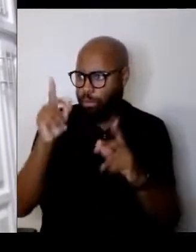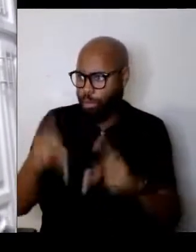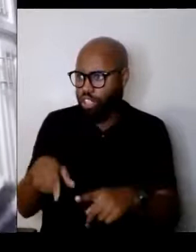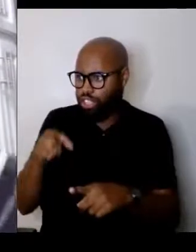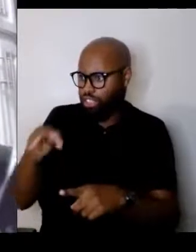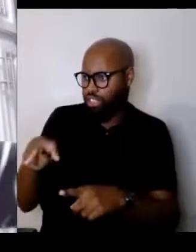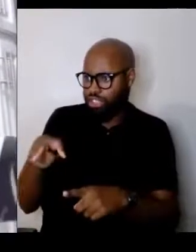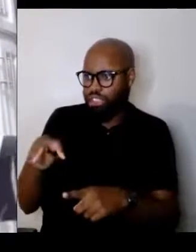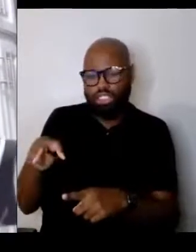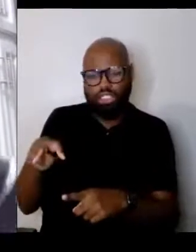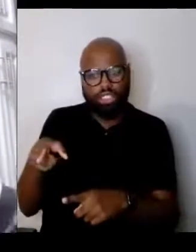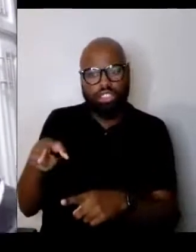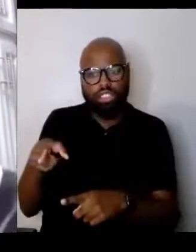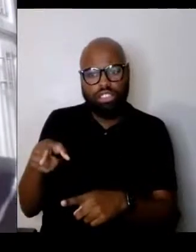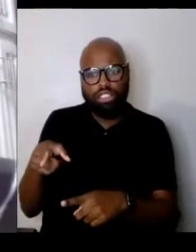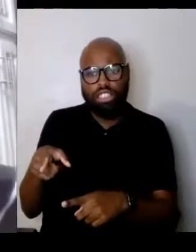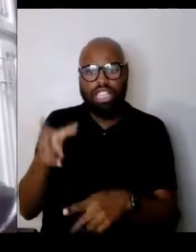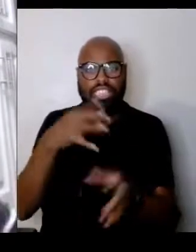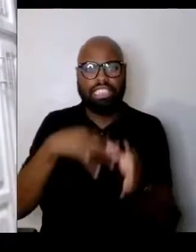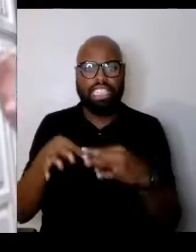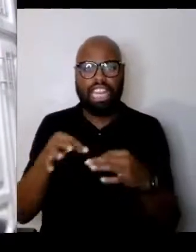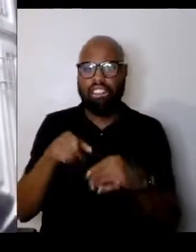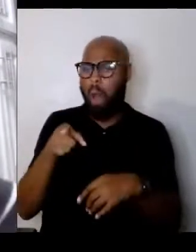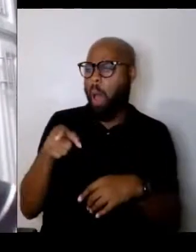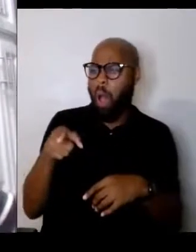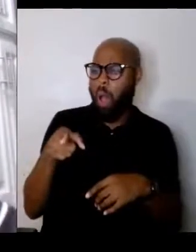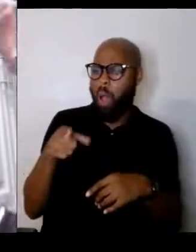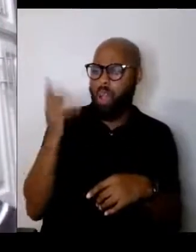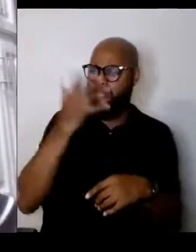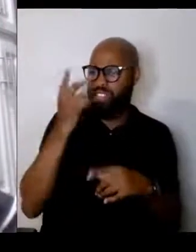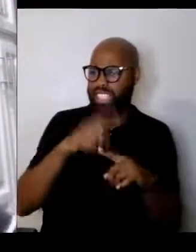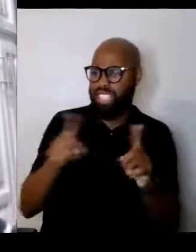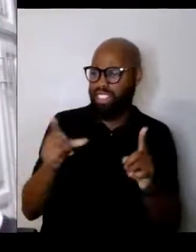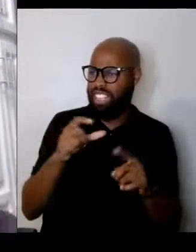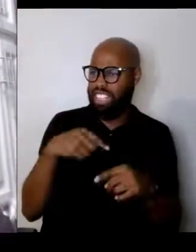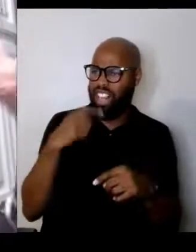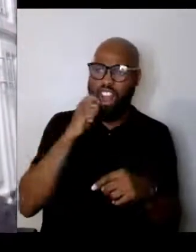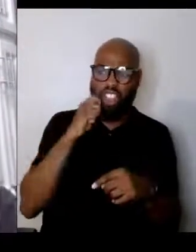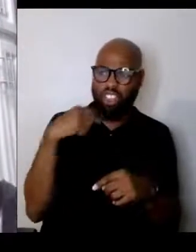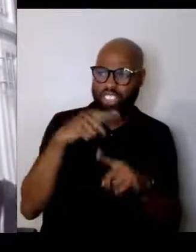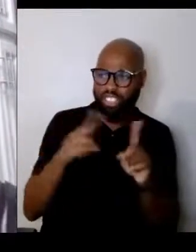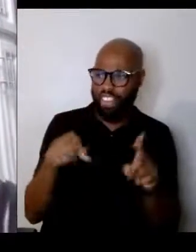well he's not like me, his faith is different, his color is different, blah blah blah.